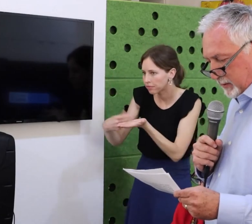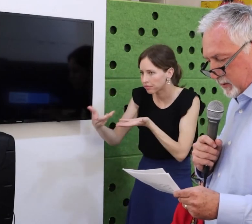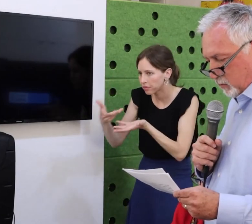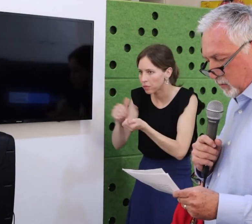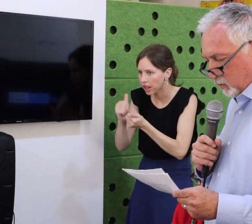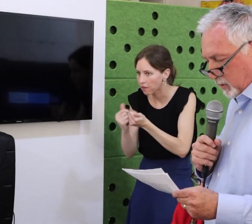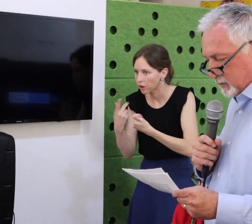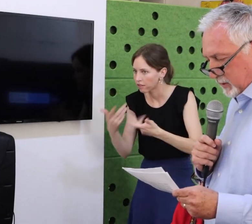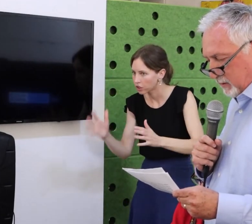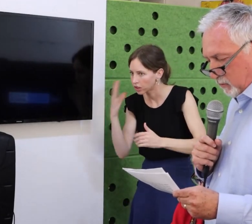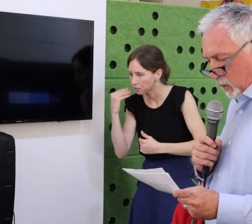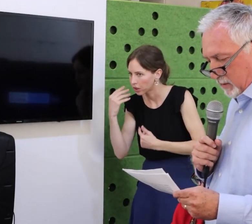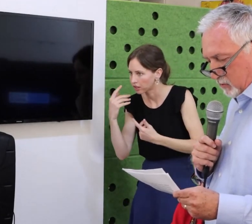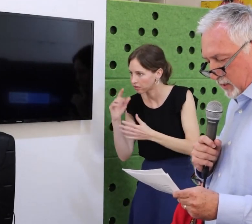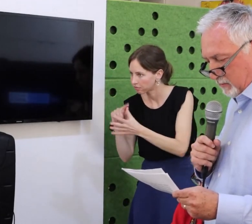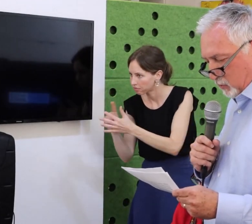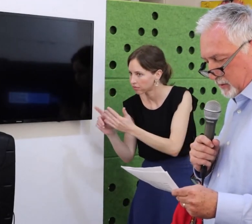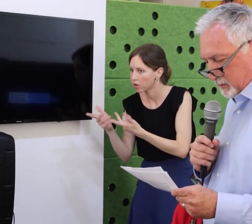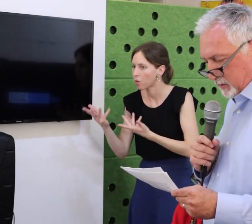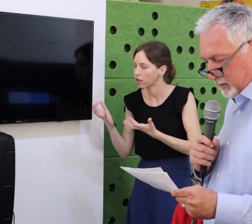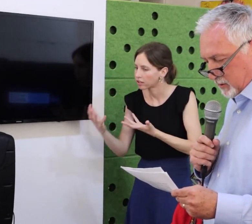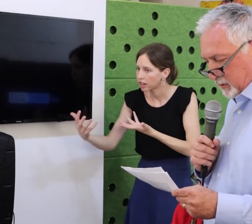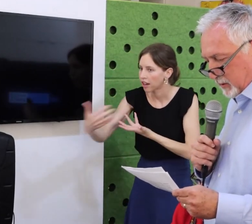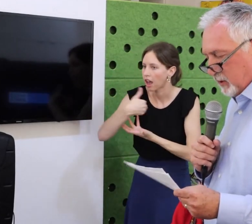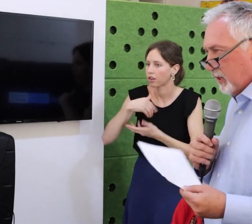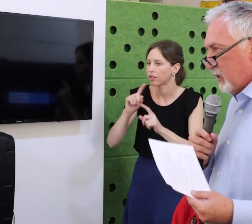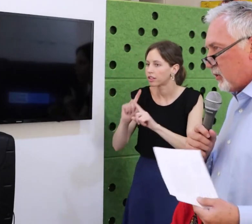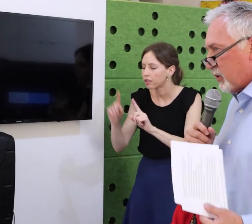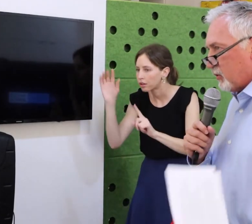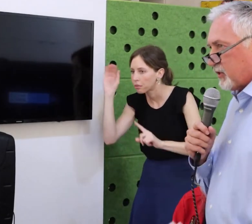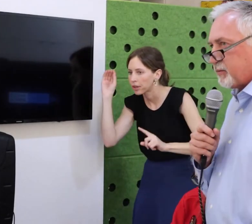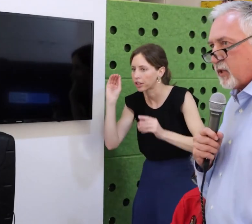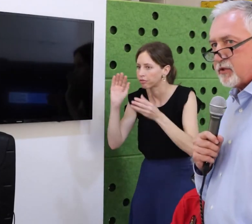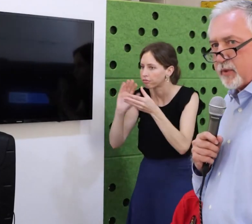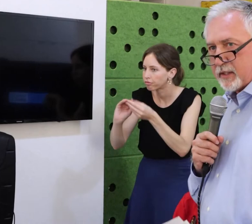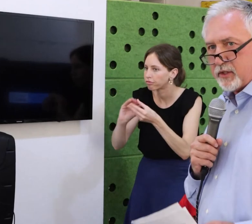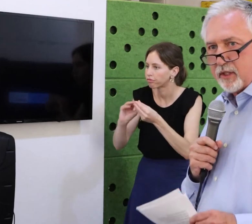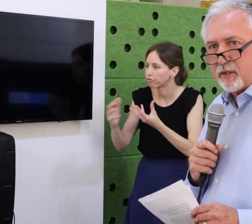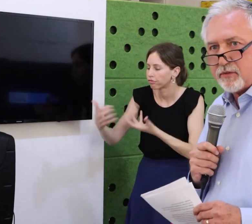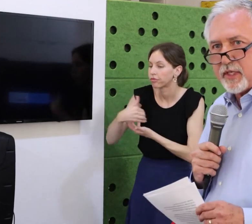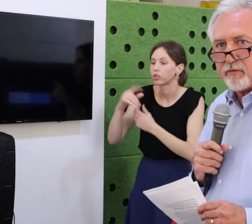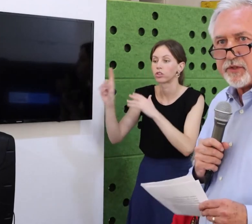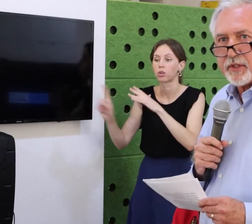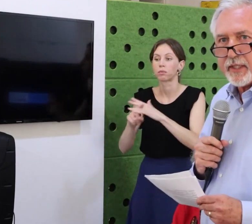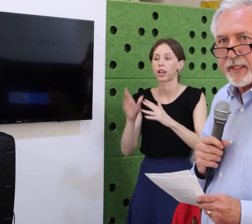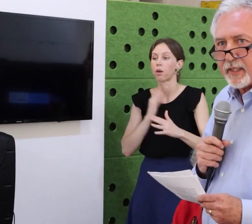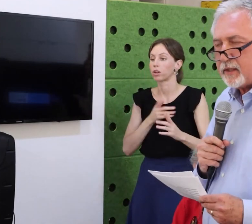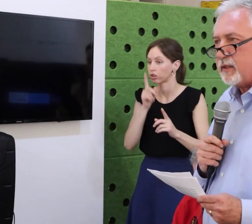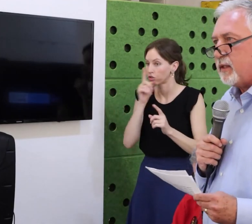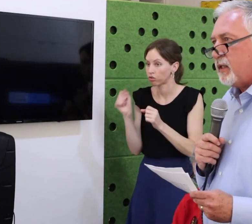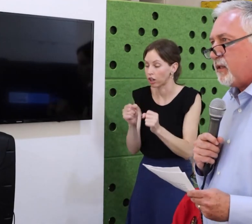people and processes has been invaluable. Along with the incredible resource.